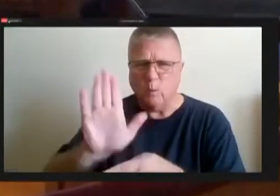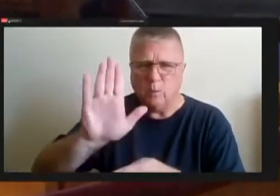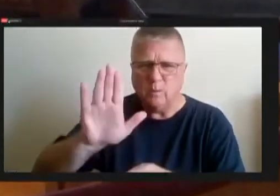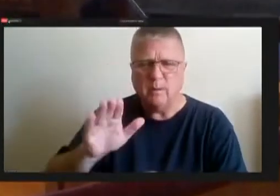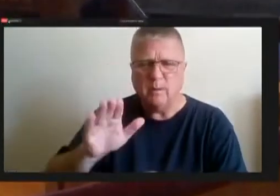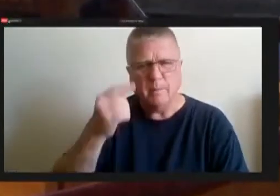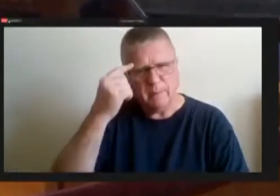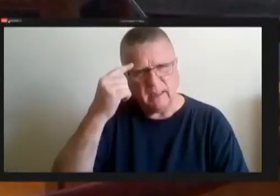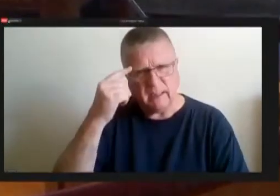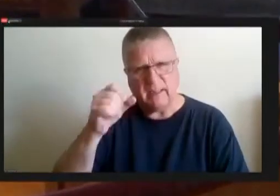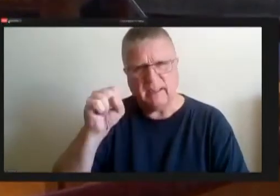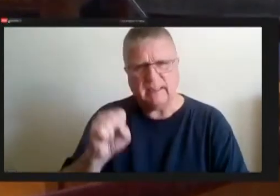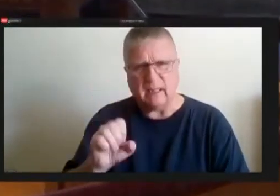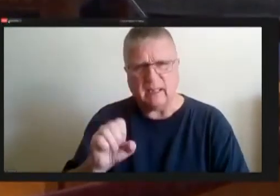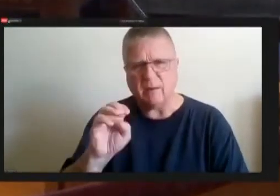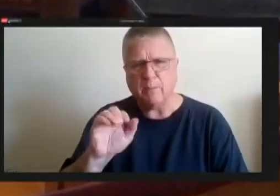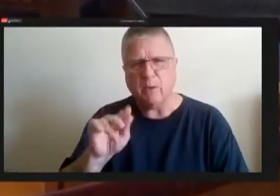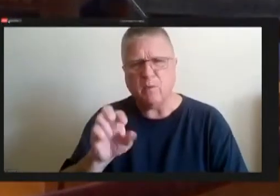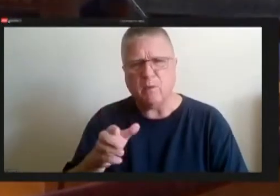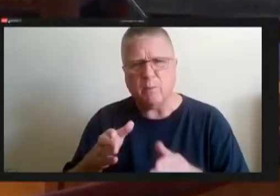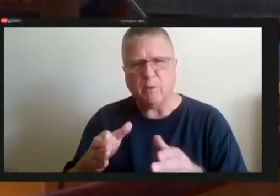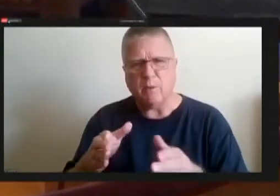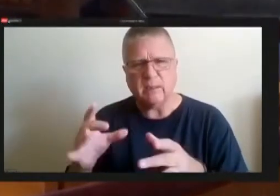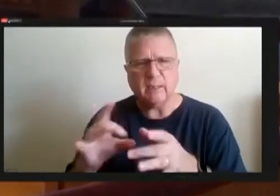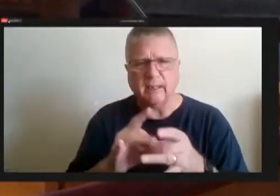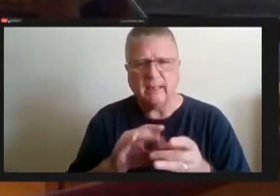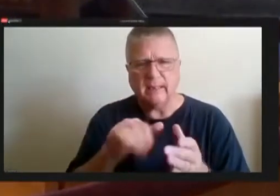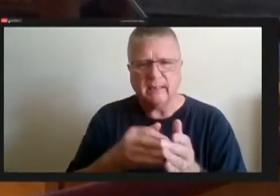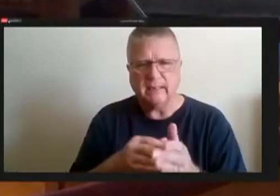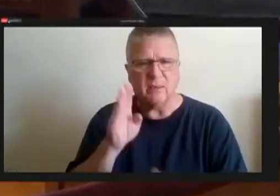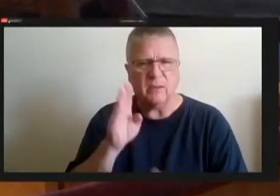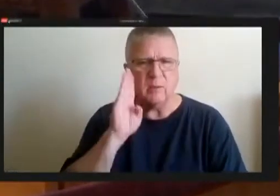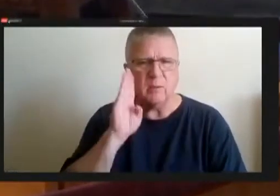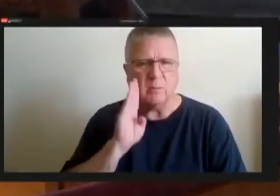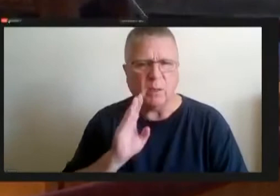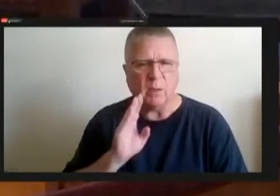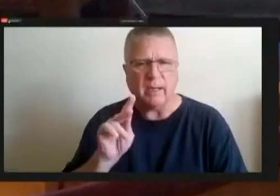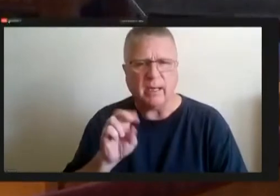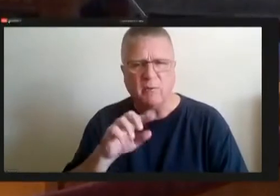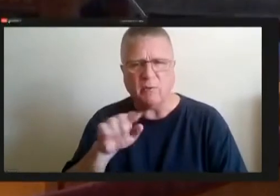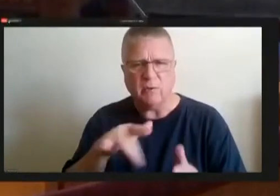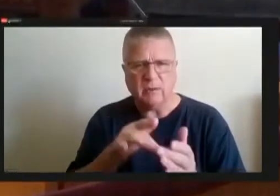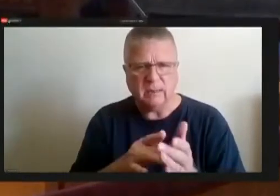and connects like center and bomb Avenue over to the heart of Bloomfield, there's a lot